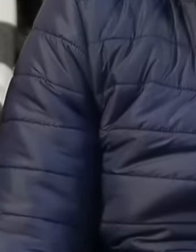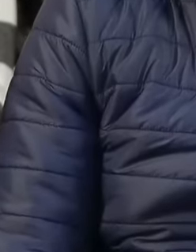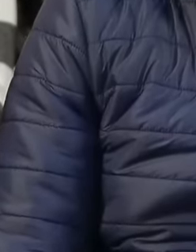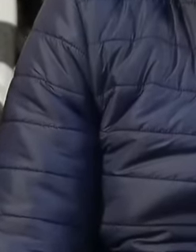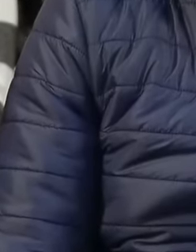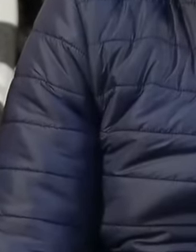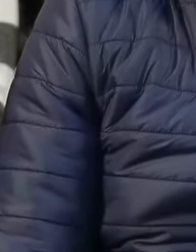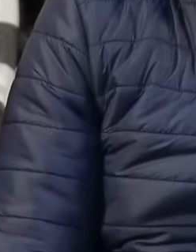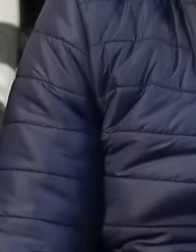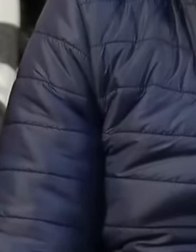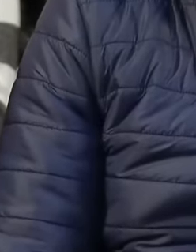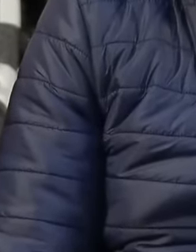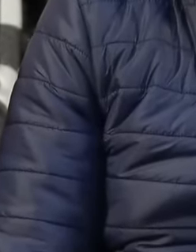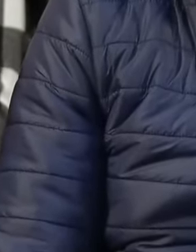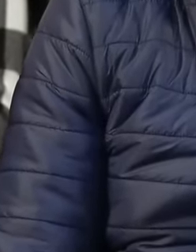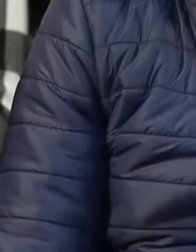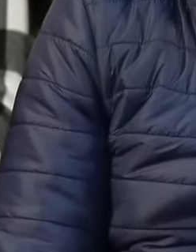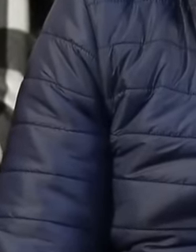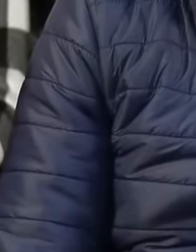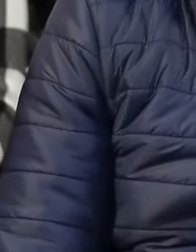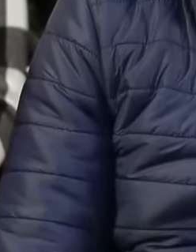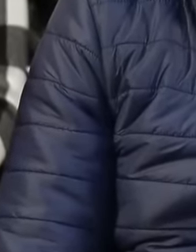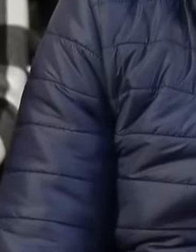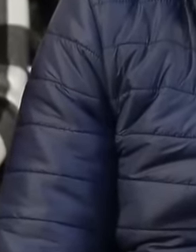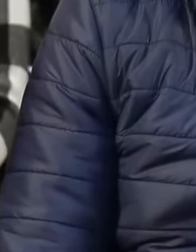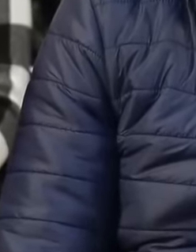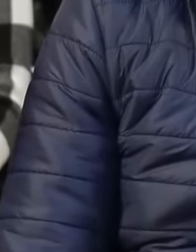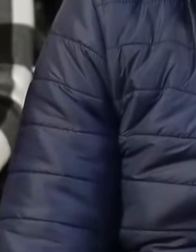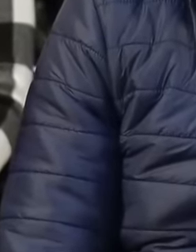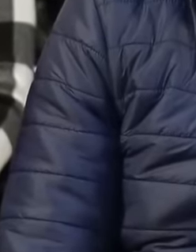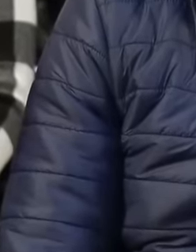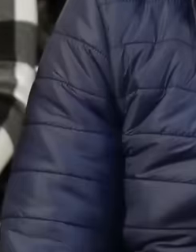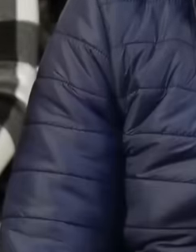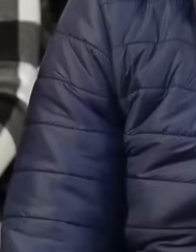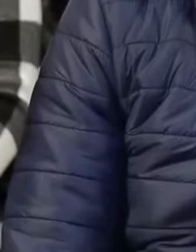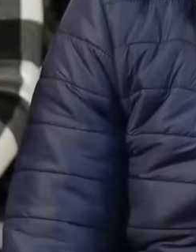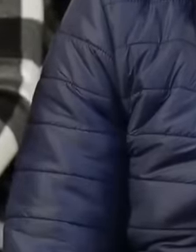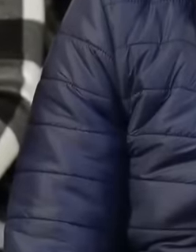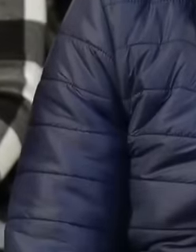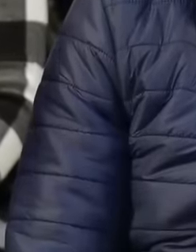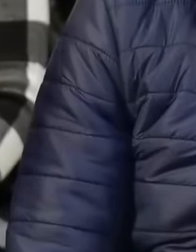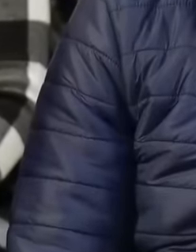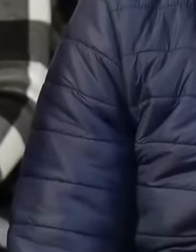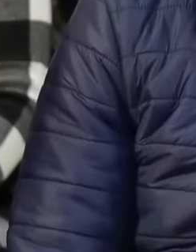were in the heart of the Republic eh We would like you to precede us Why Because eh There is a